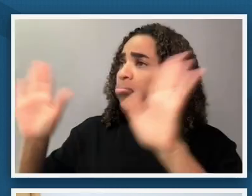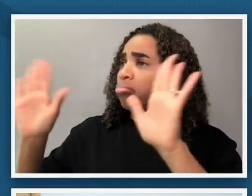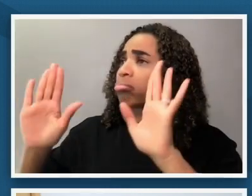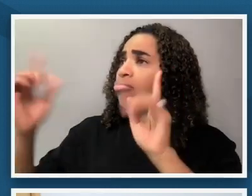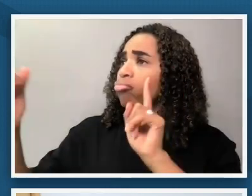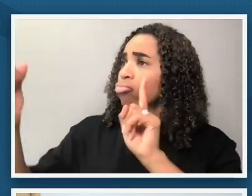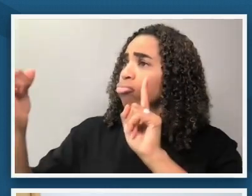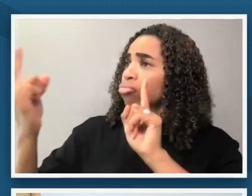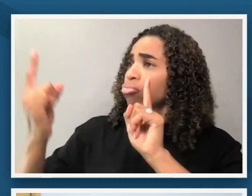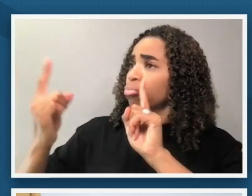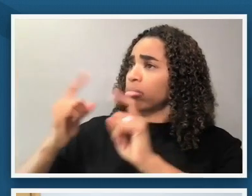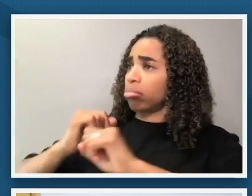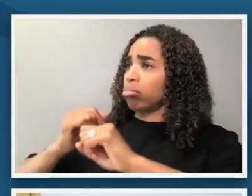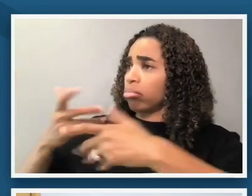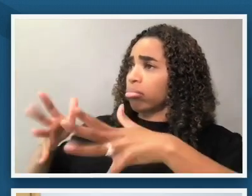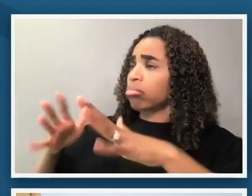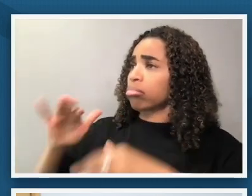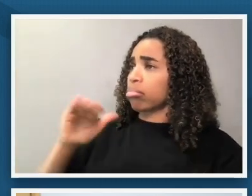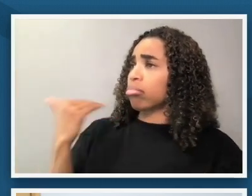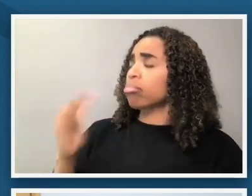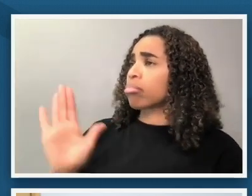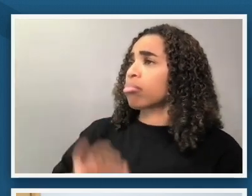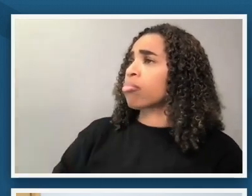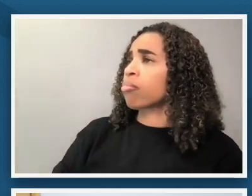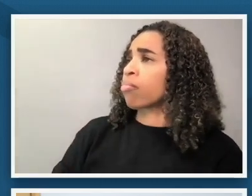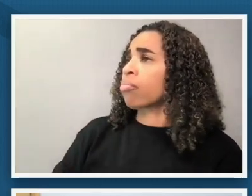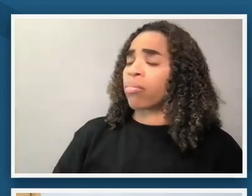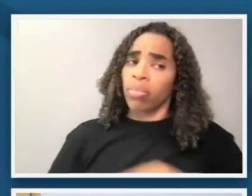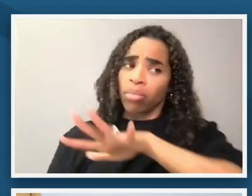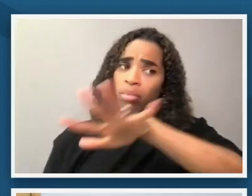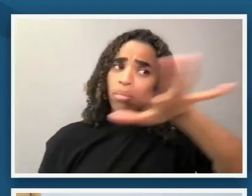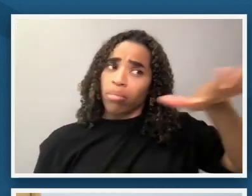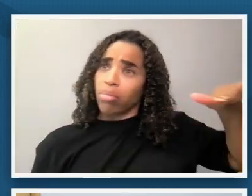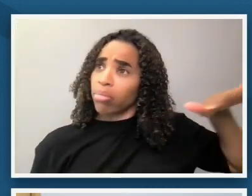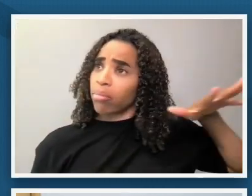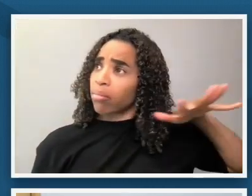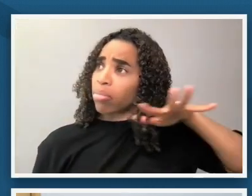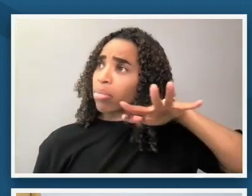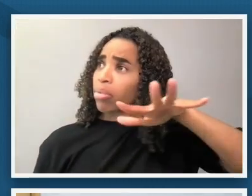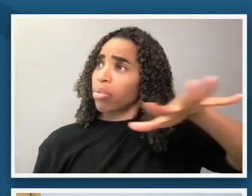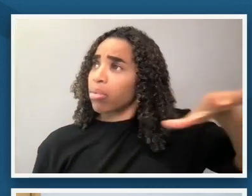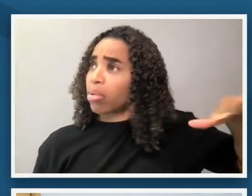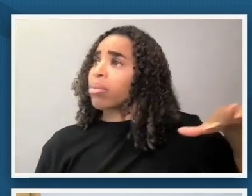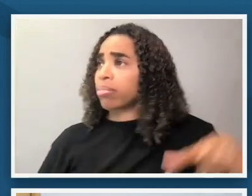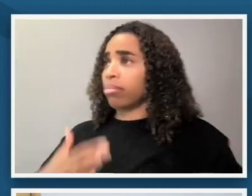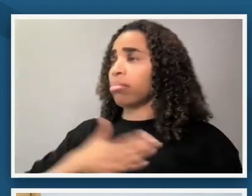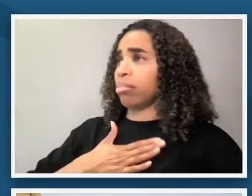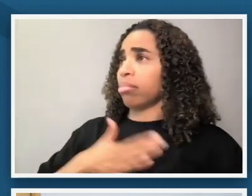other the other the rest of the space that's kind of not seen or behind us is our